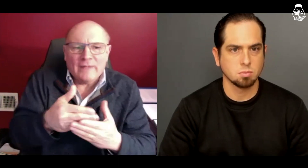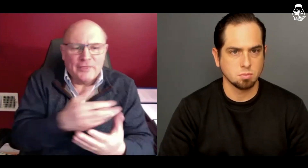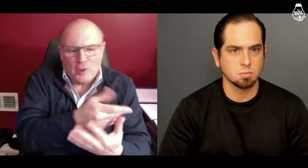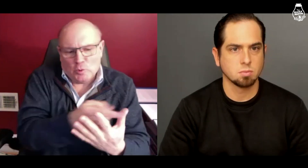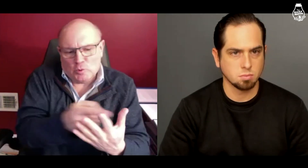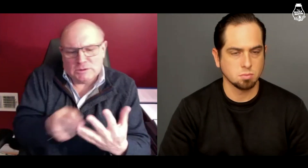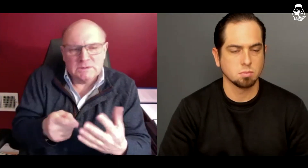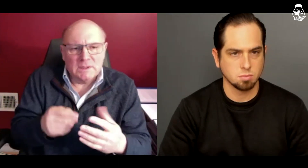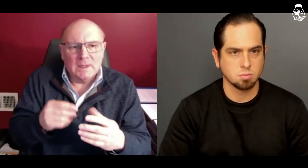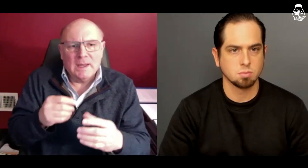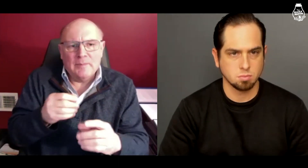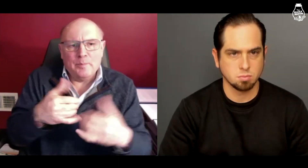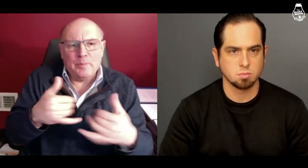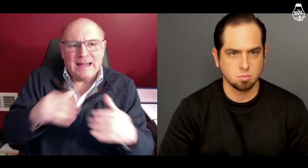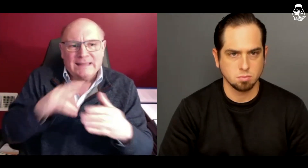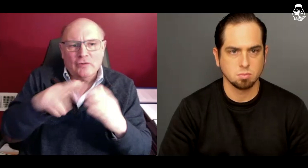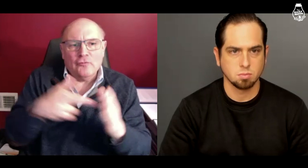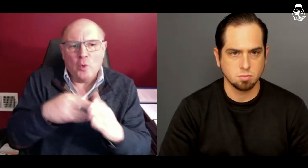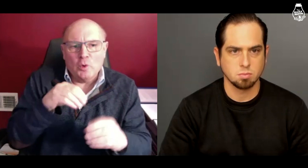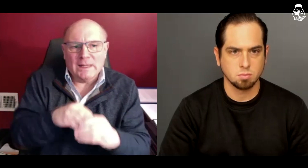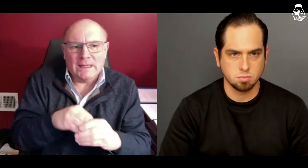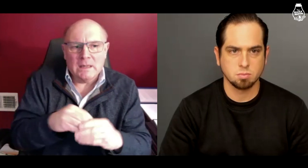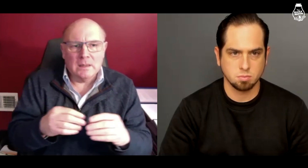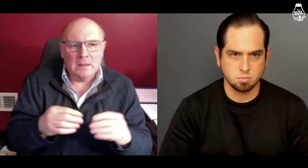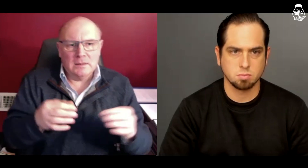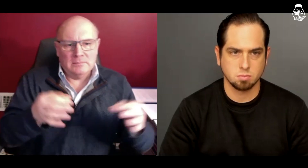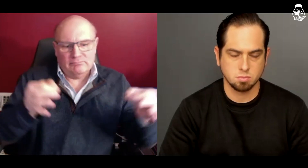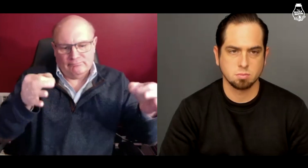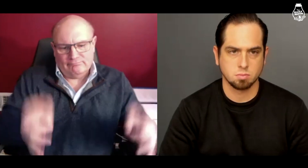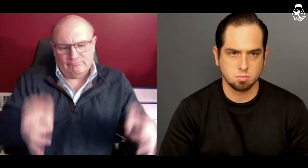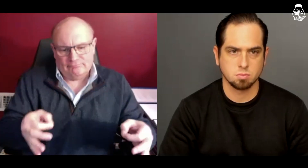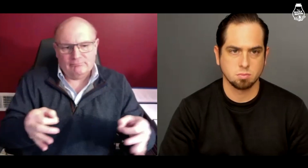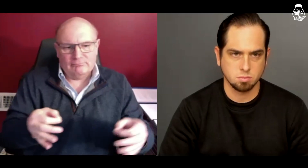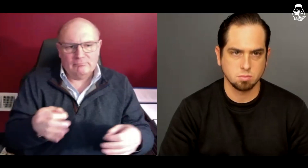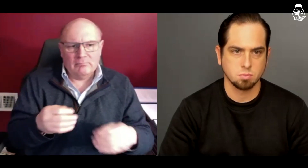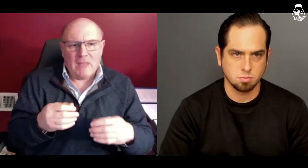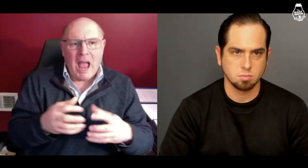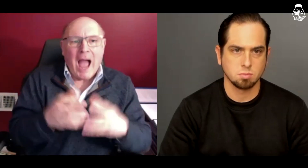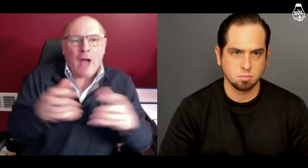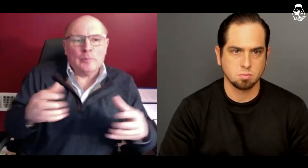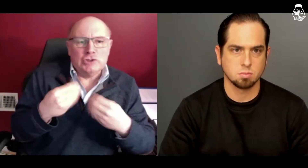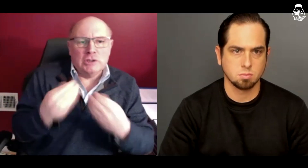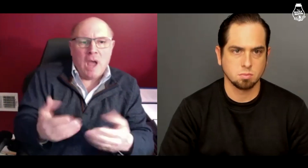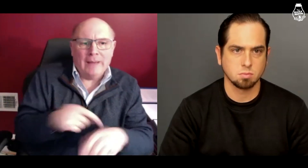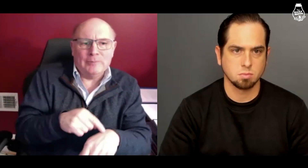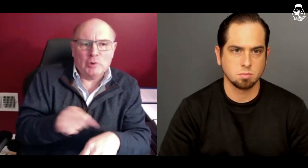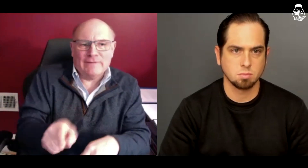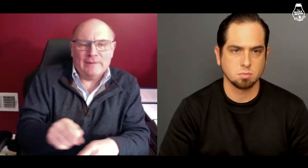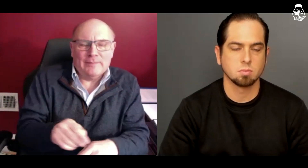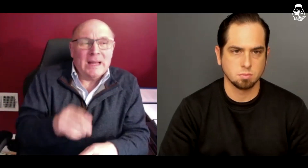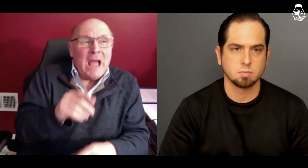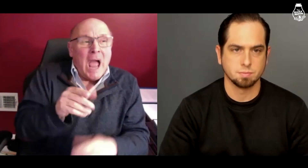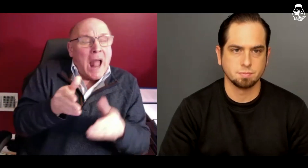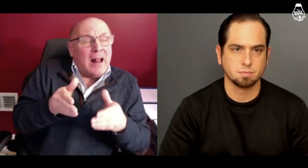So, all of those play a role in deciding how much time to give him.